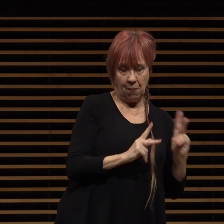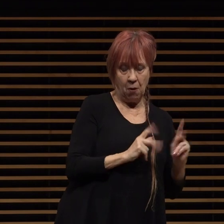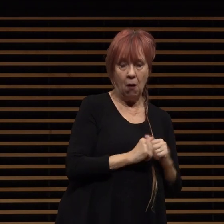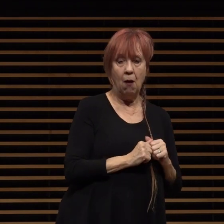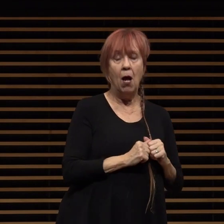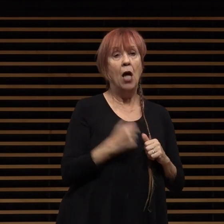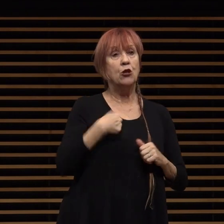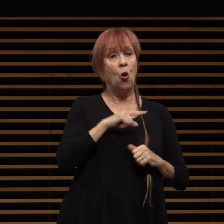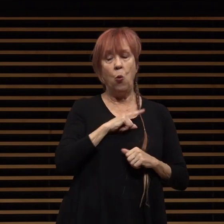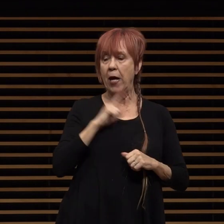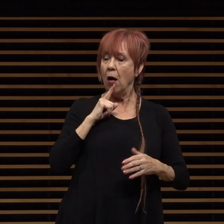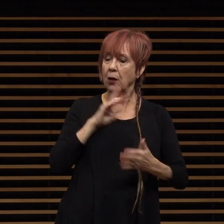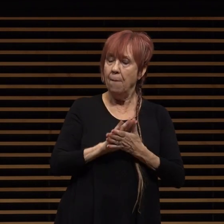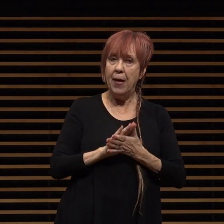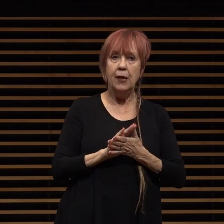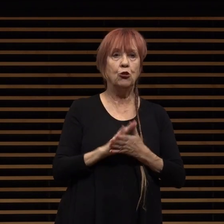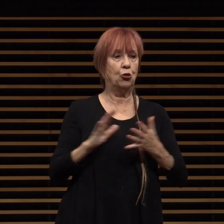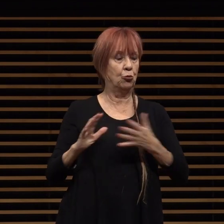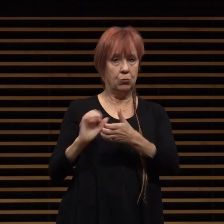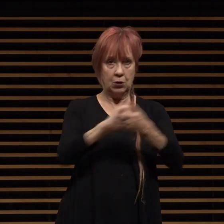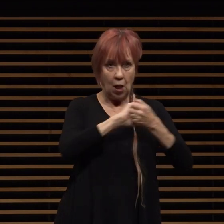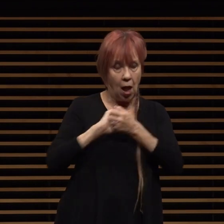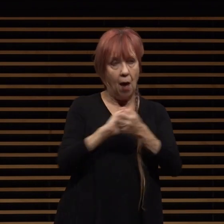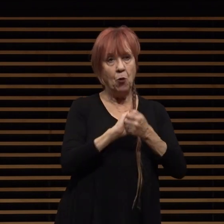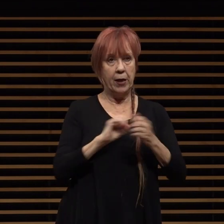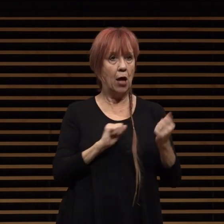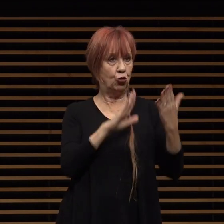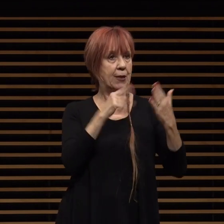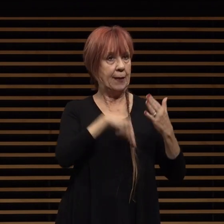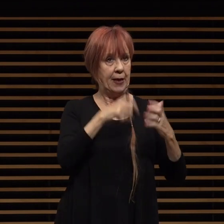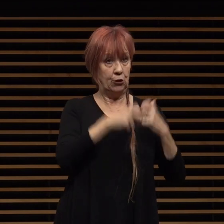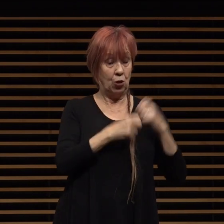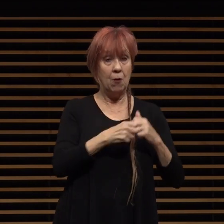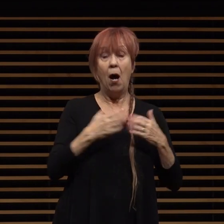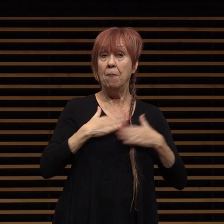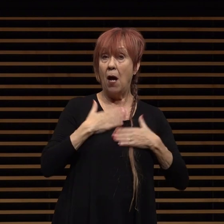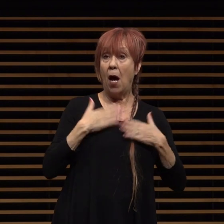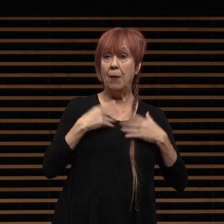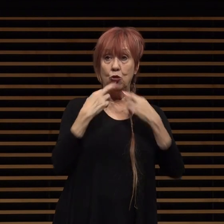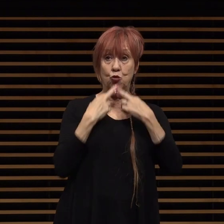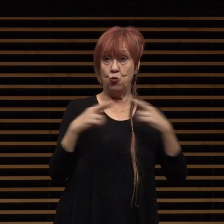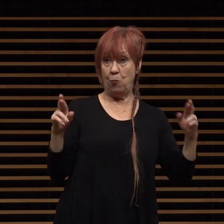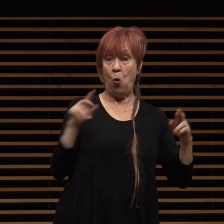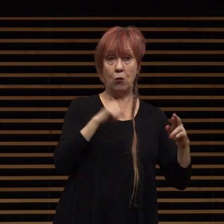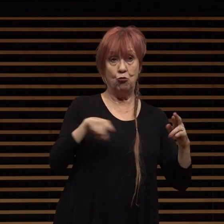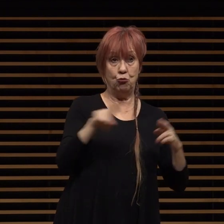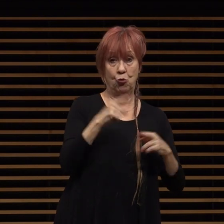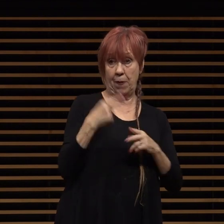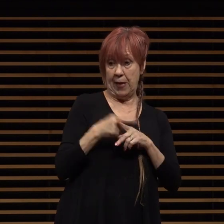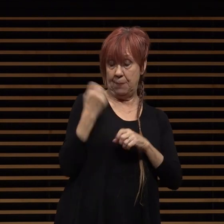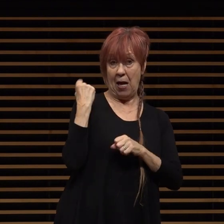collaboratively addressing these challenges i'm pleased to report to all